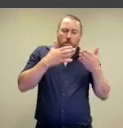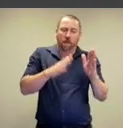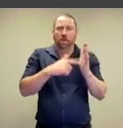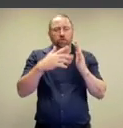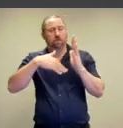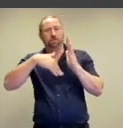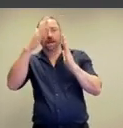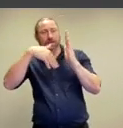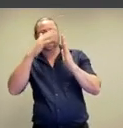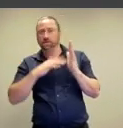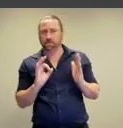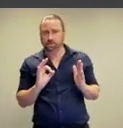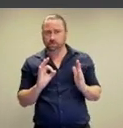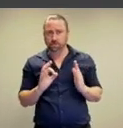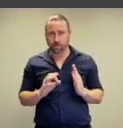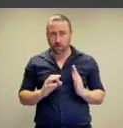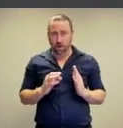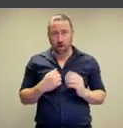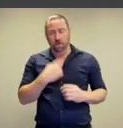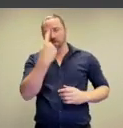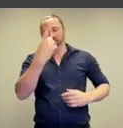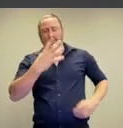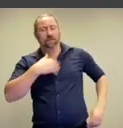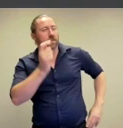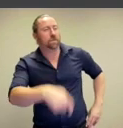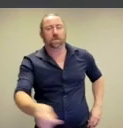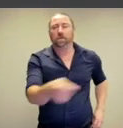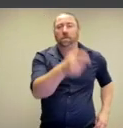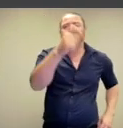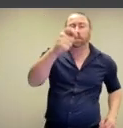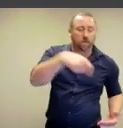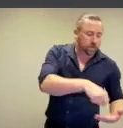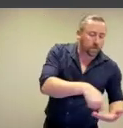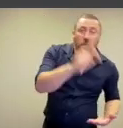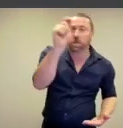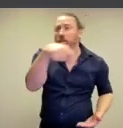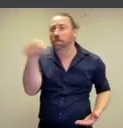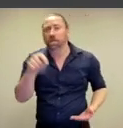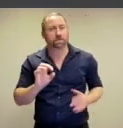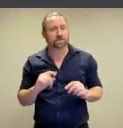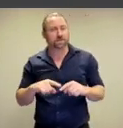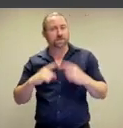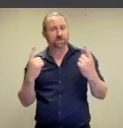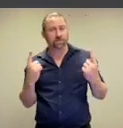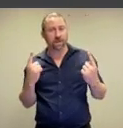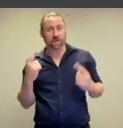method of painting, he's not alone in the studio with his paintbrush and